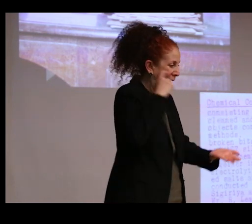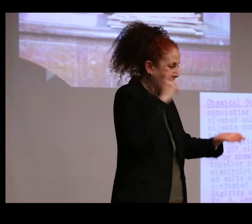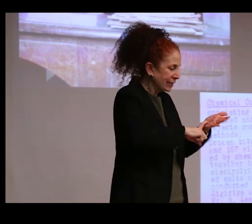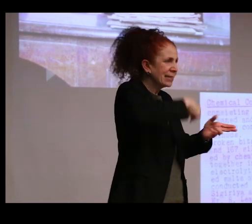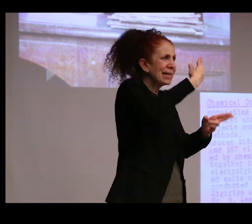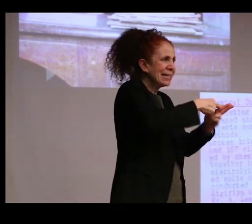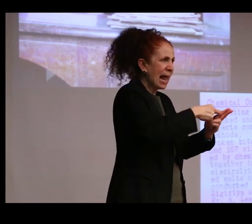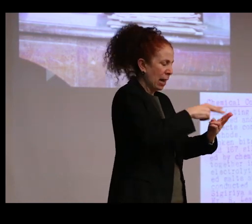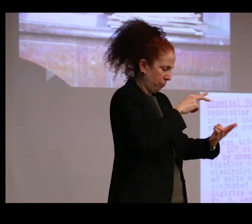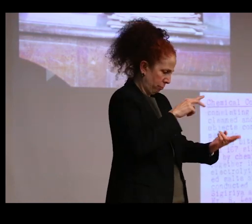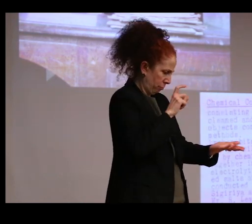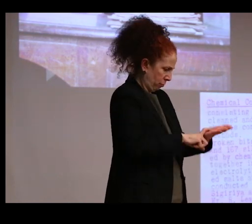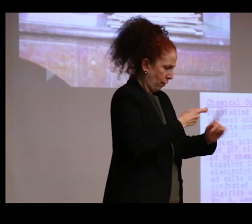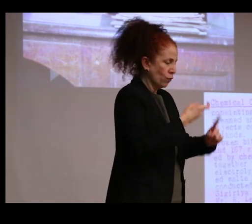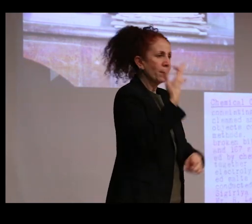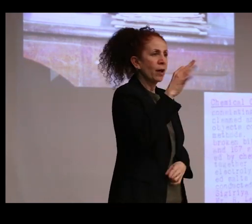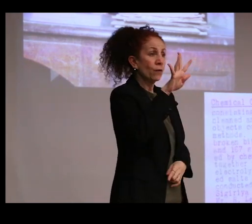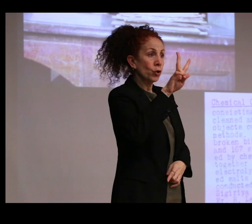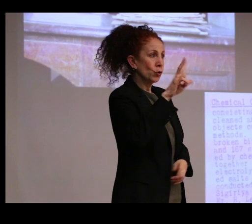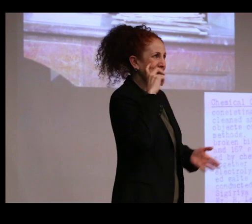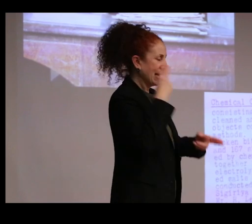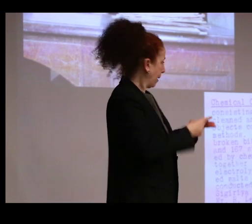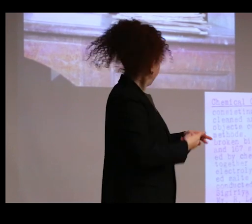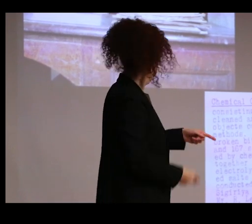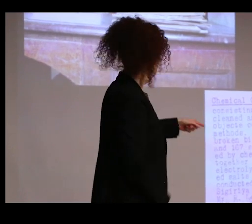report from 1942, and here it is.